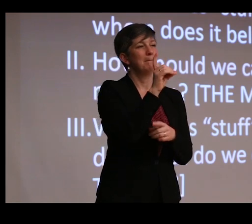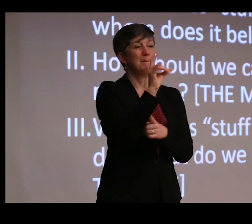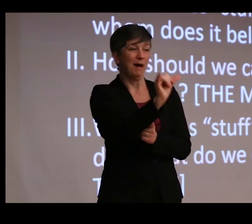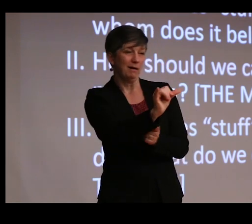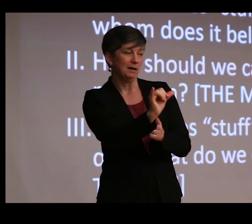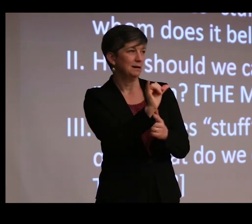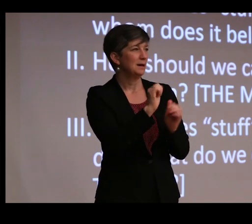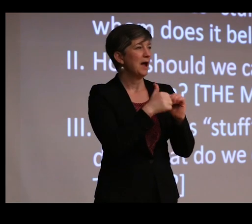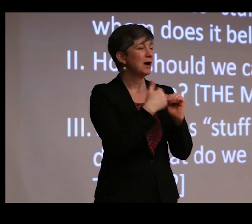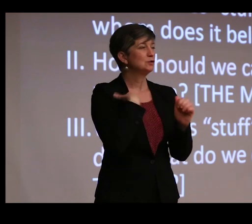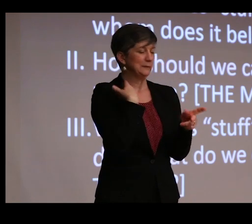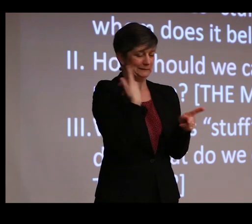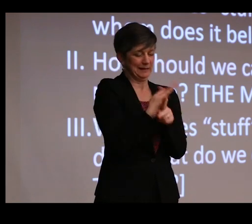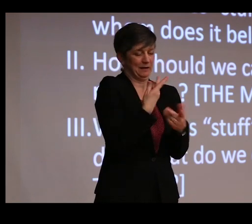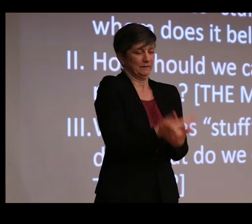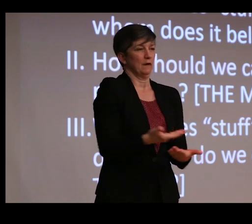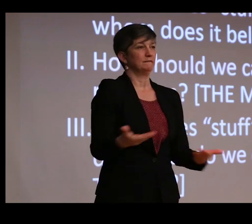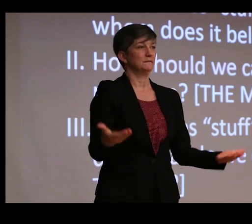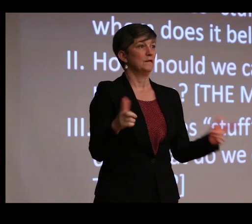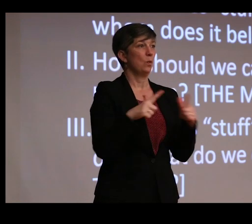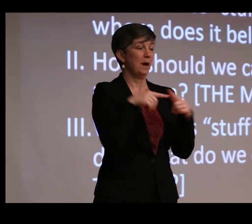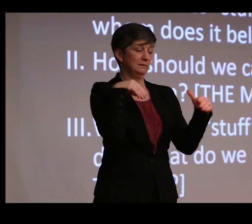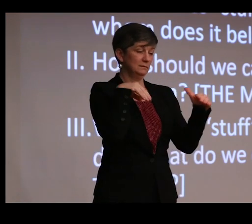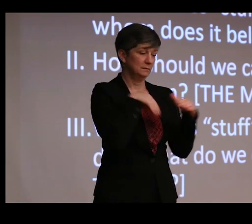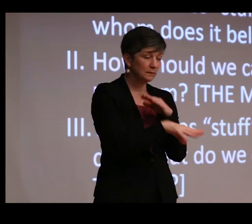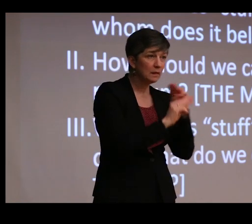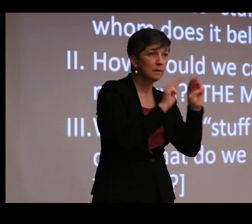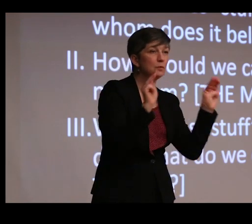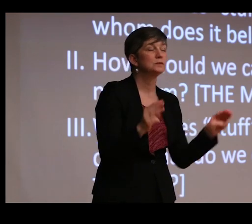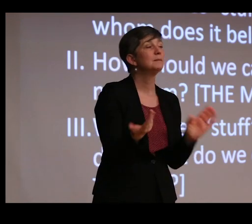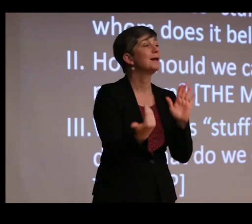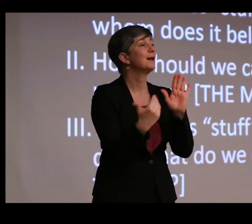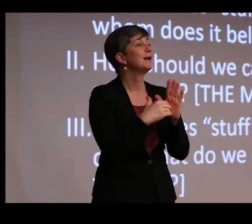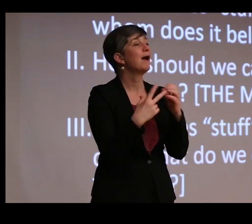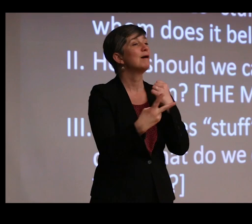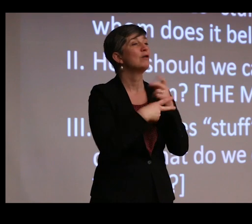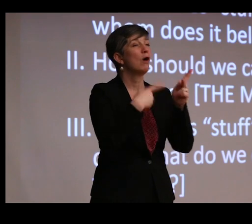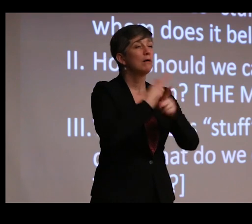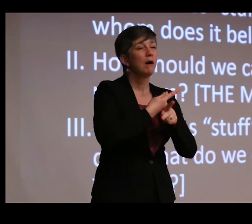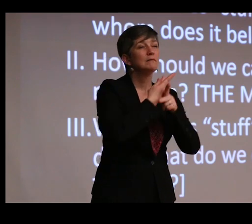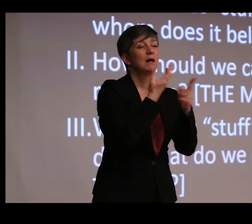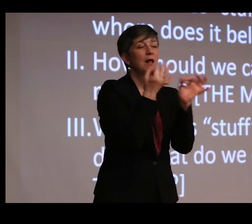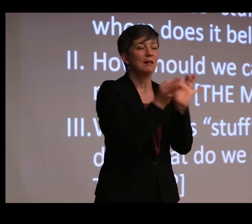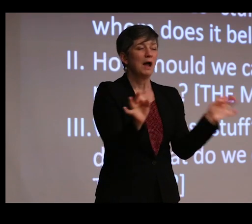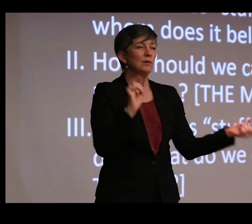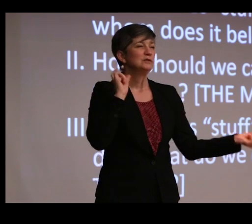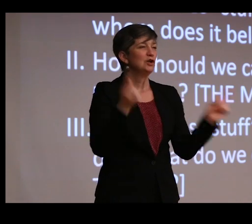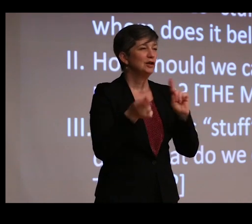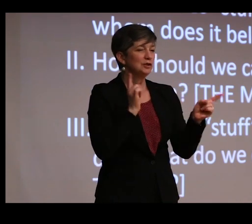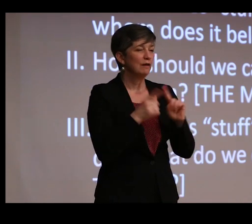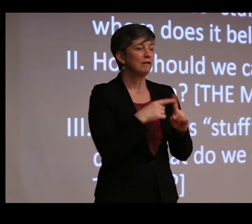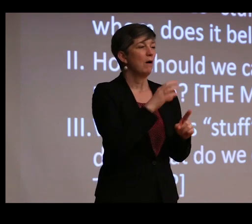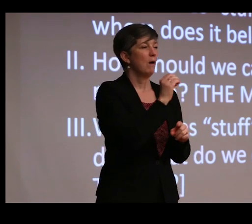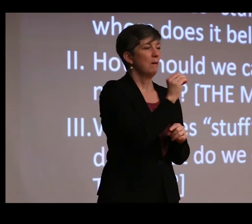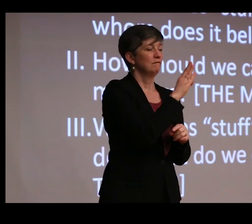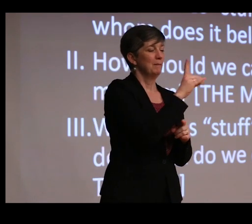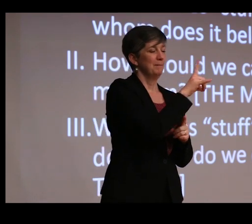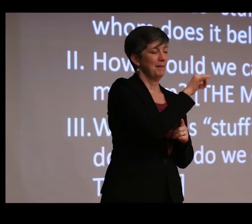How should we take care of stuff once it's in the museum? And here, again, the archives, the language changes from bodies to material.